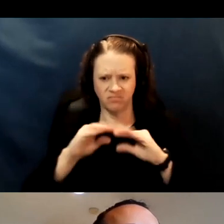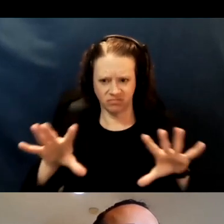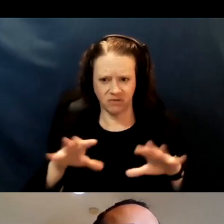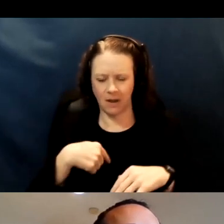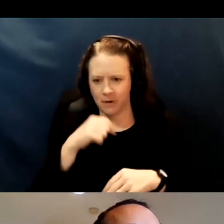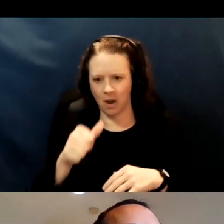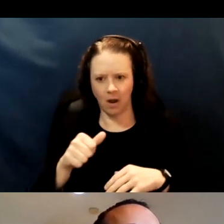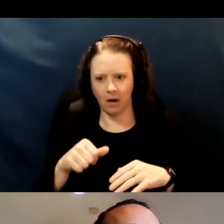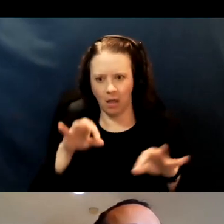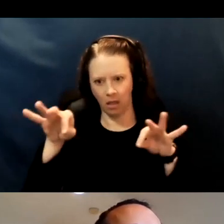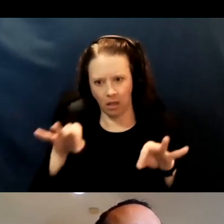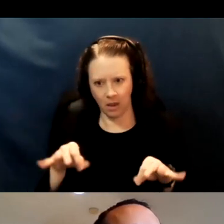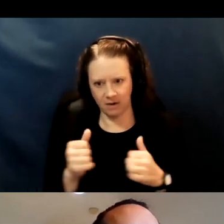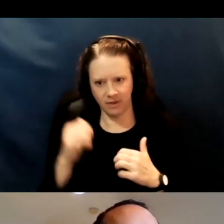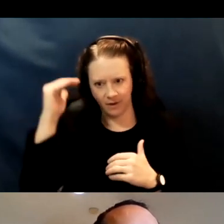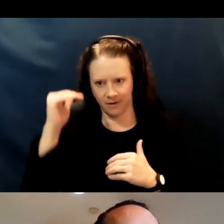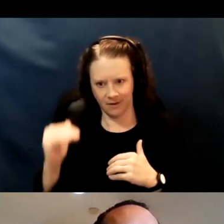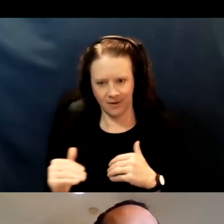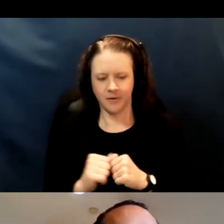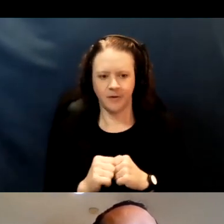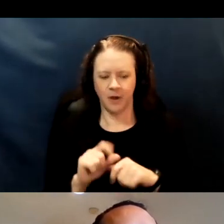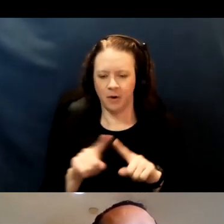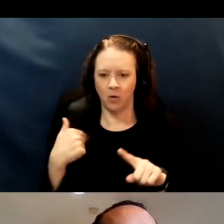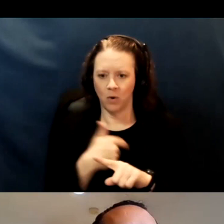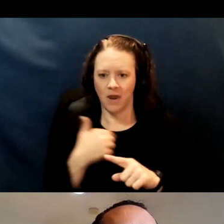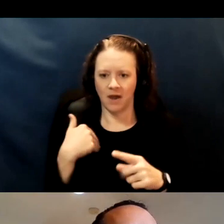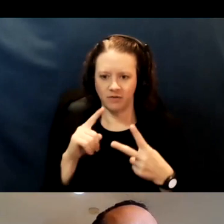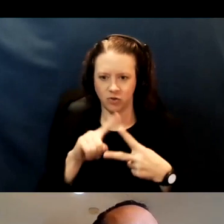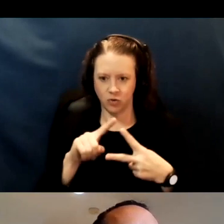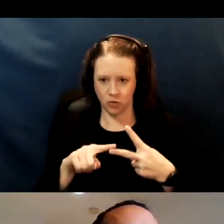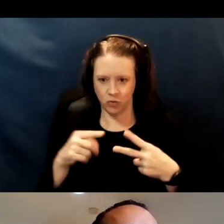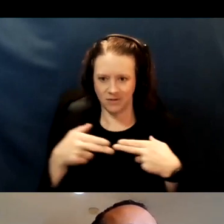But there's two slides going over the difference hospitals,